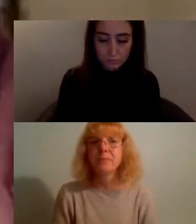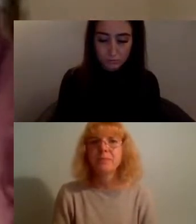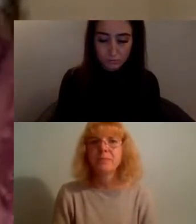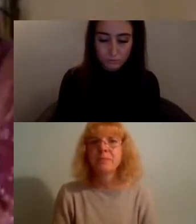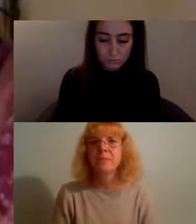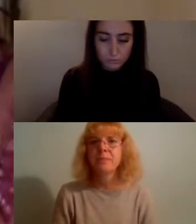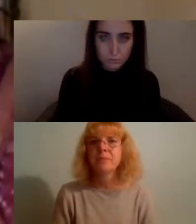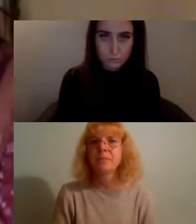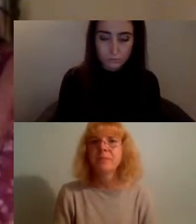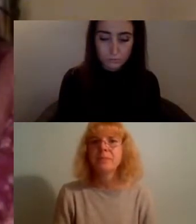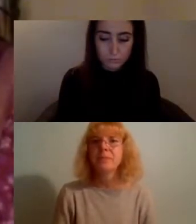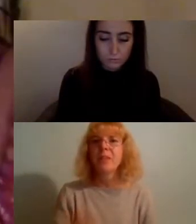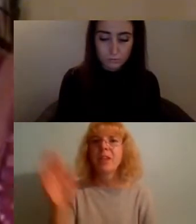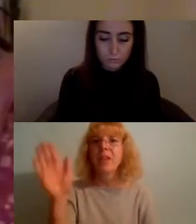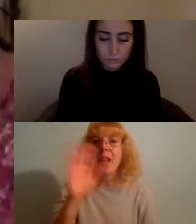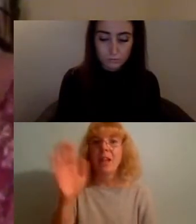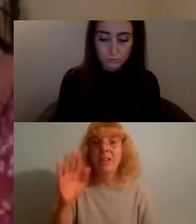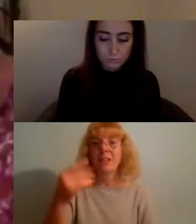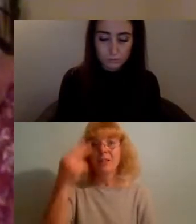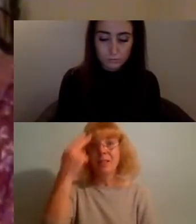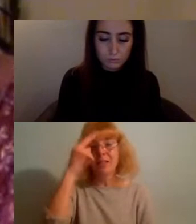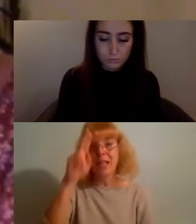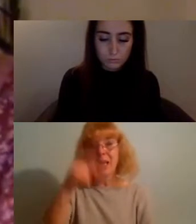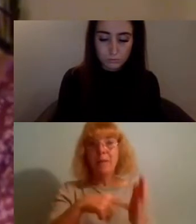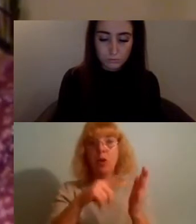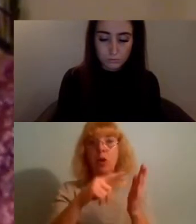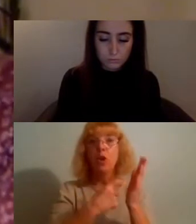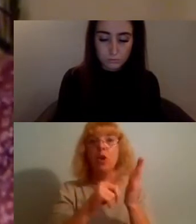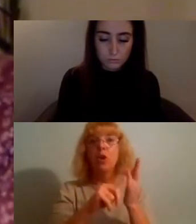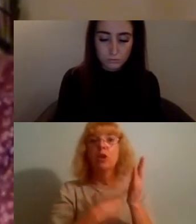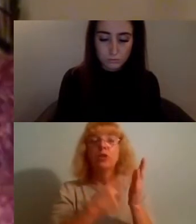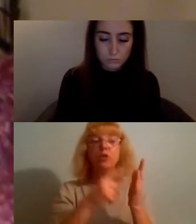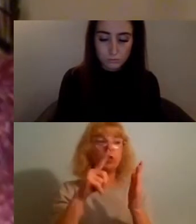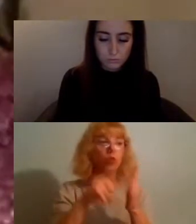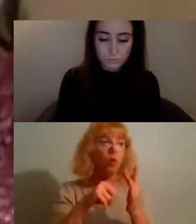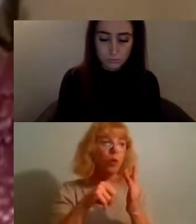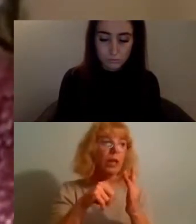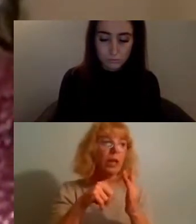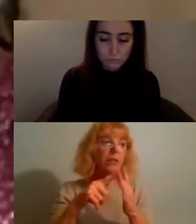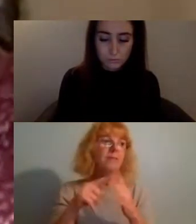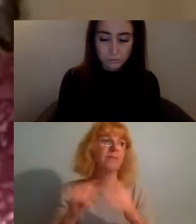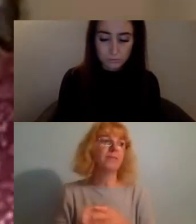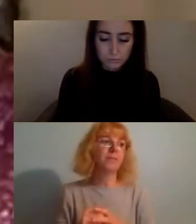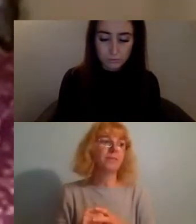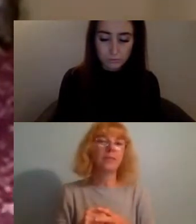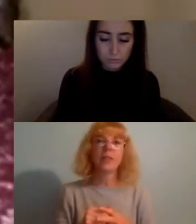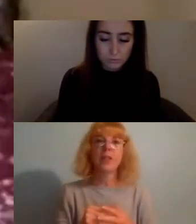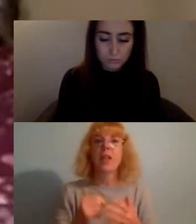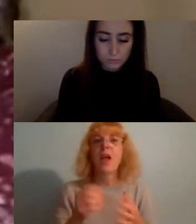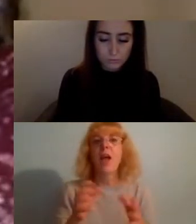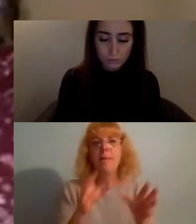hi everyone my name is Tori Tsui and I am an intersectional climate activist